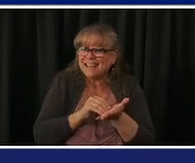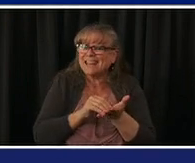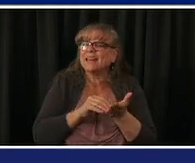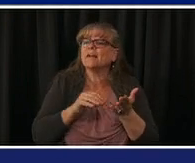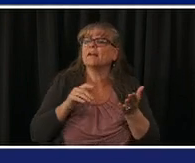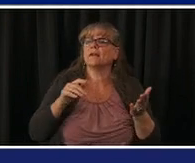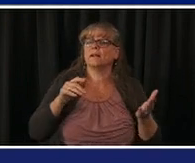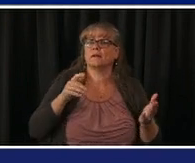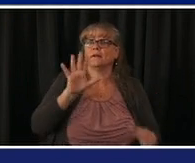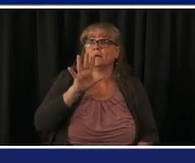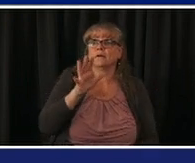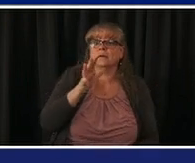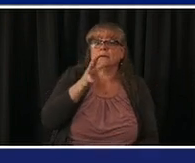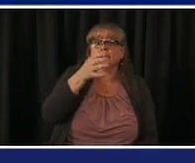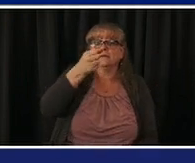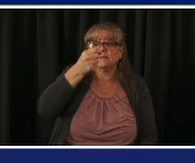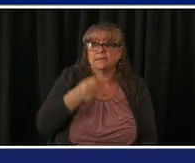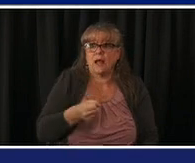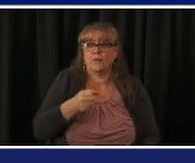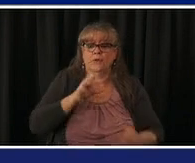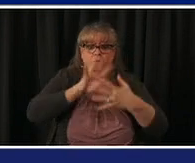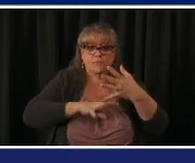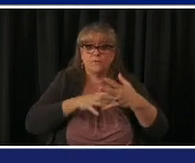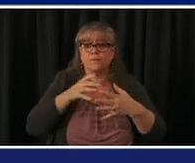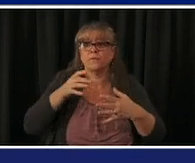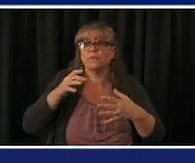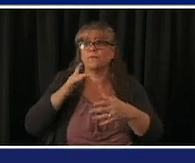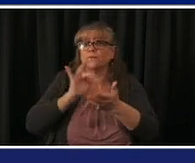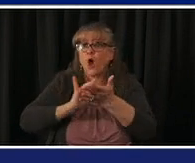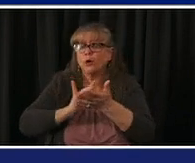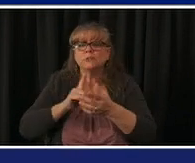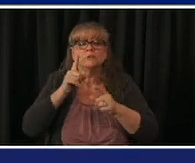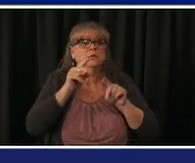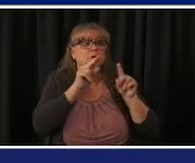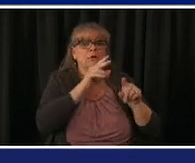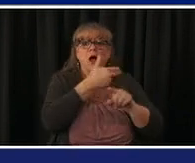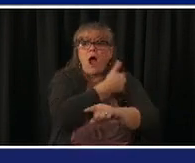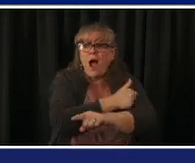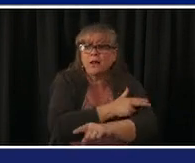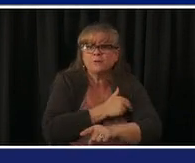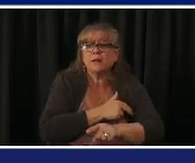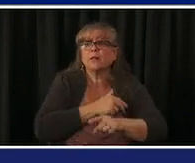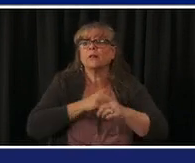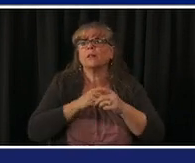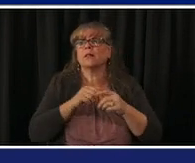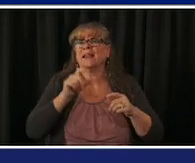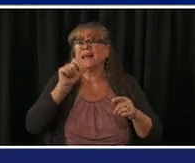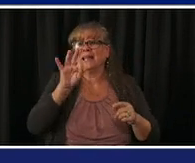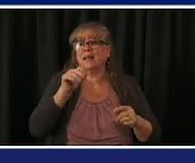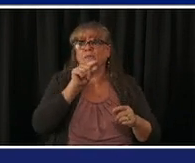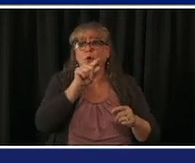clinics we really are encouraging them if you are 65 and up and haven't gotten it yet uh and there